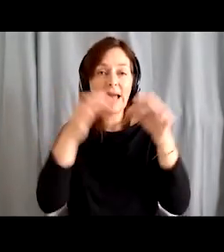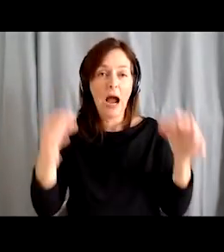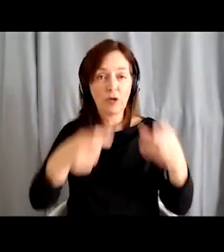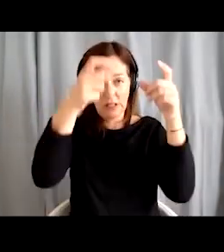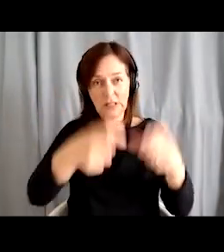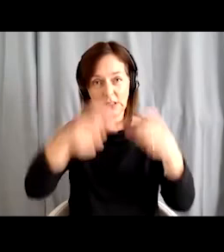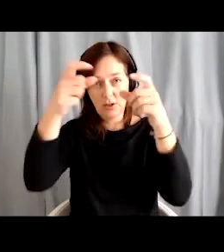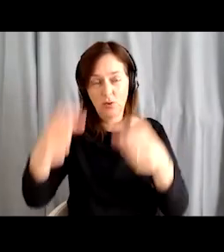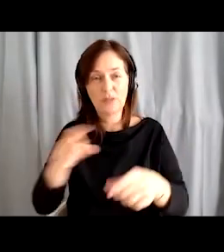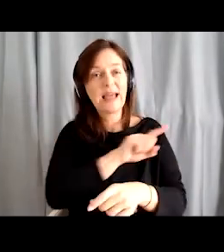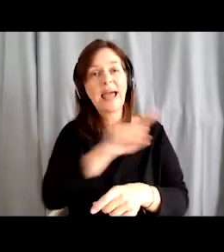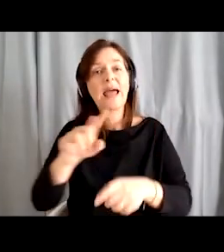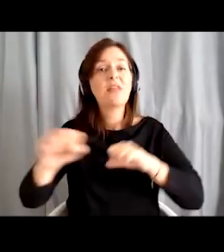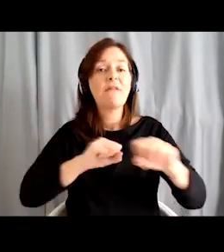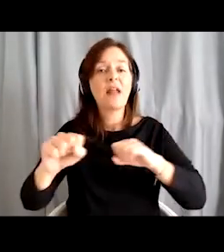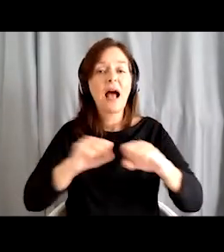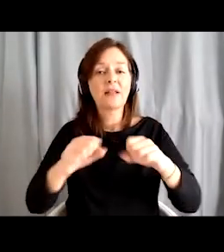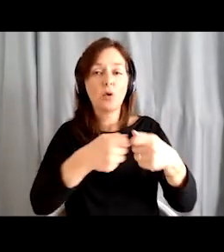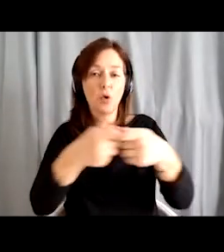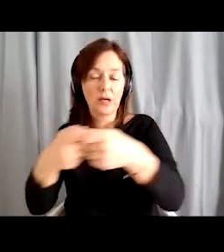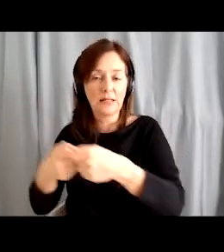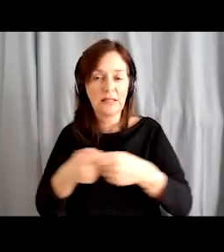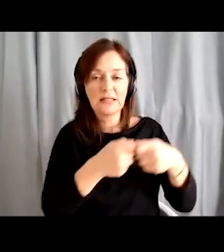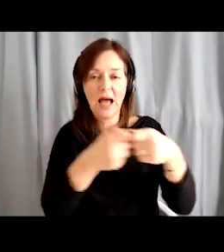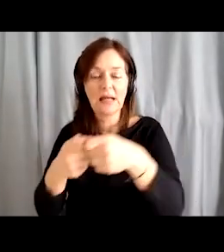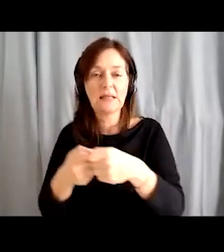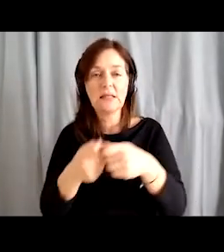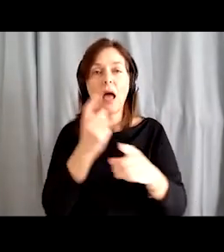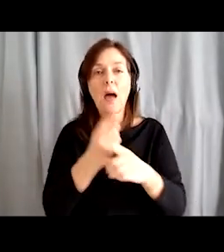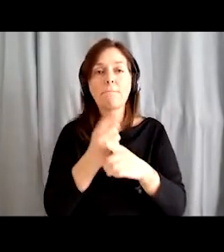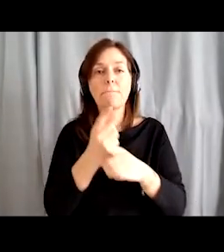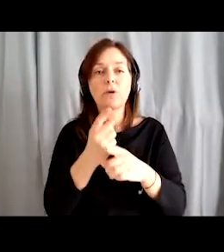non-governmental organisations, as well as other organisations in the local environment.